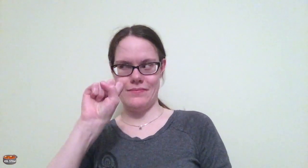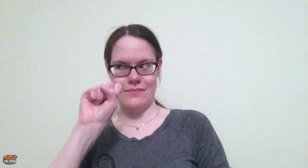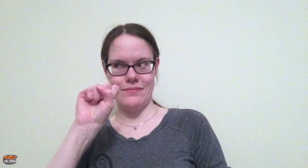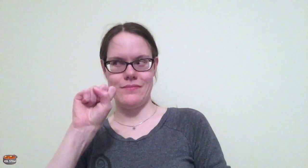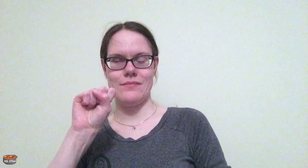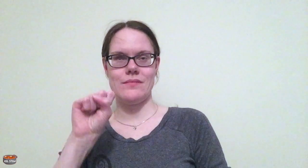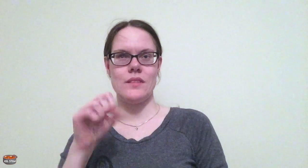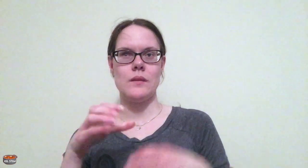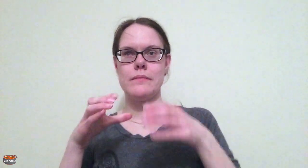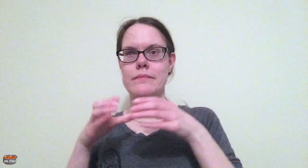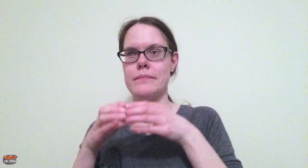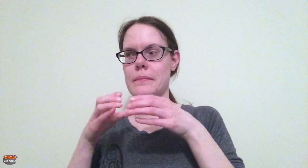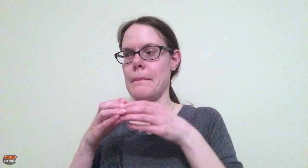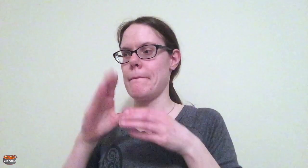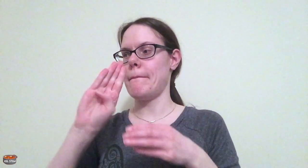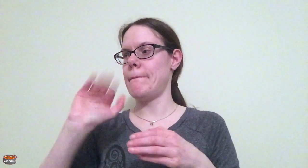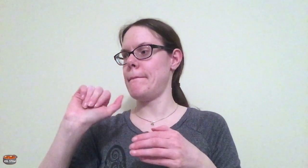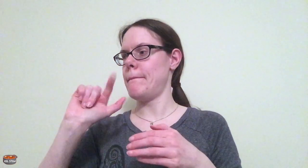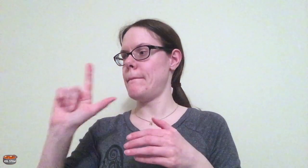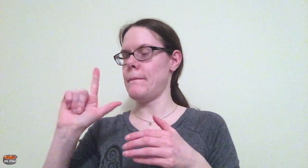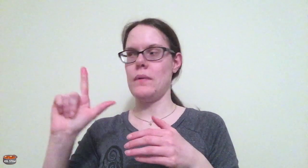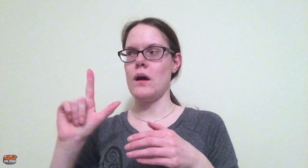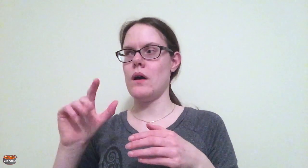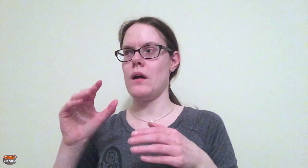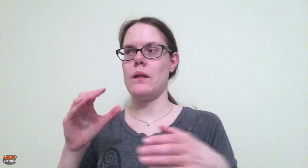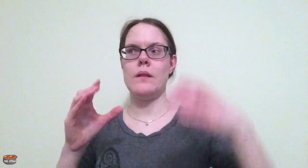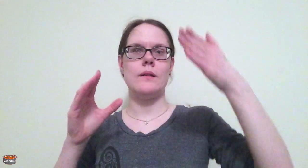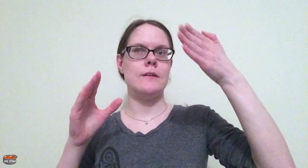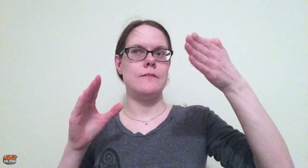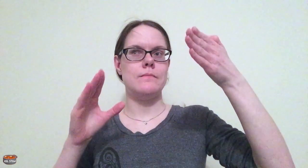a ball and he would